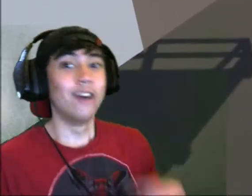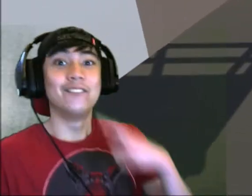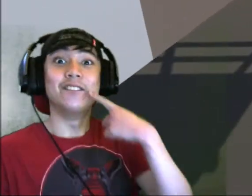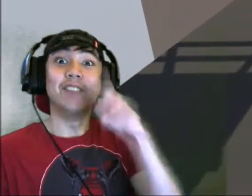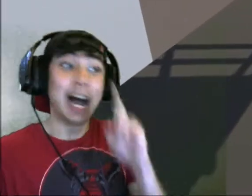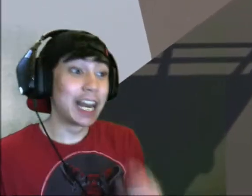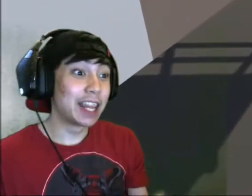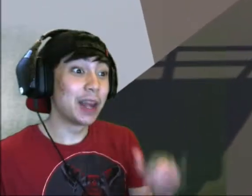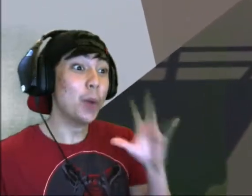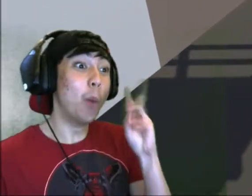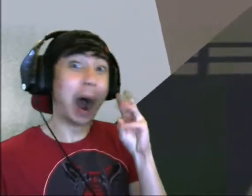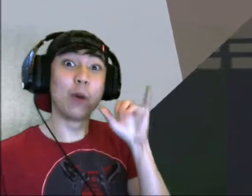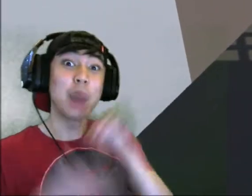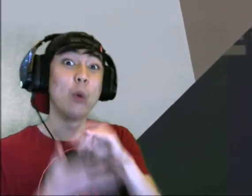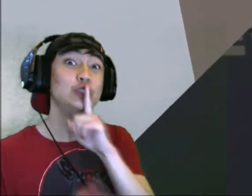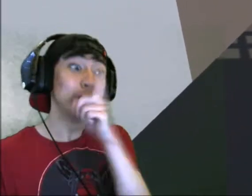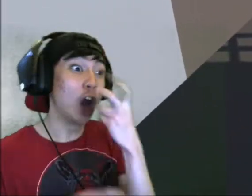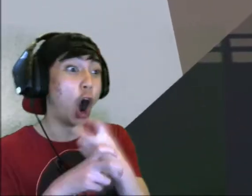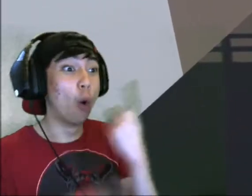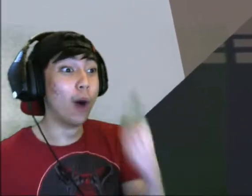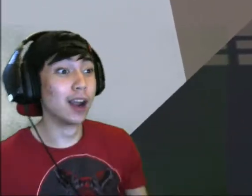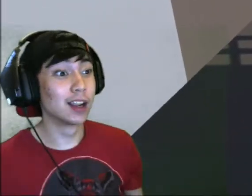Finally! That is really hard one!